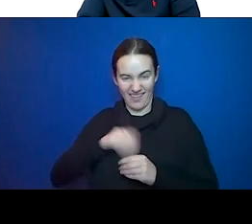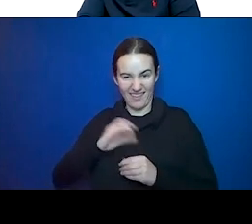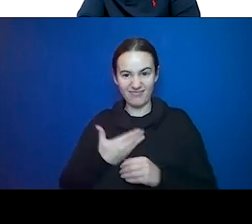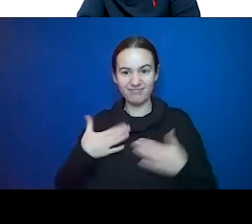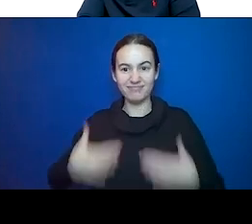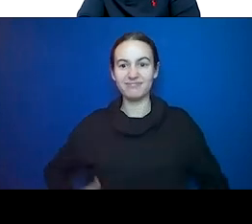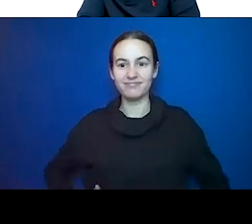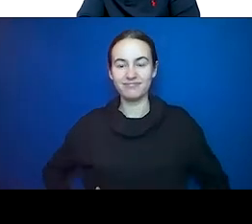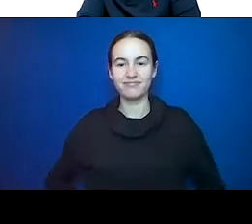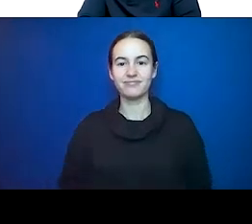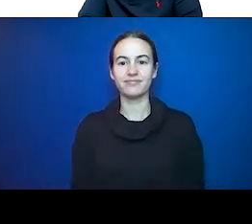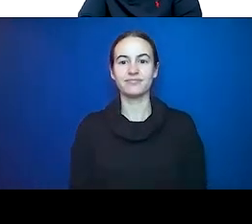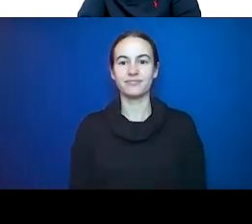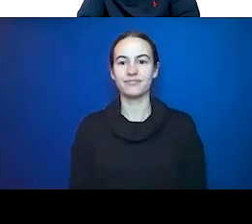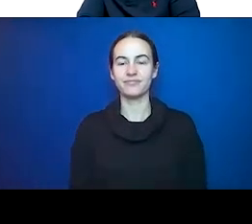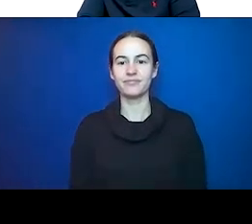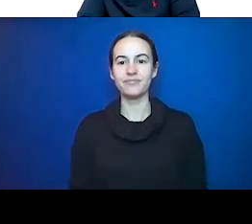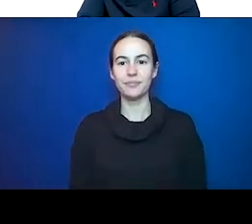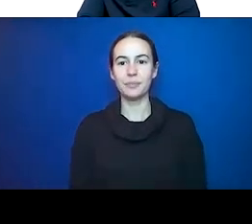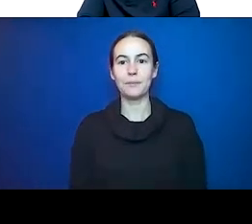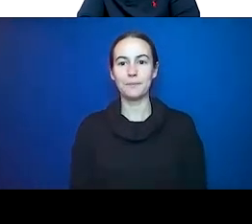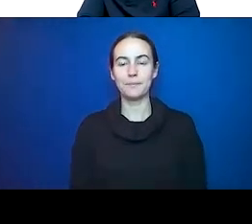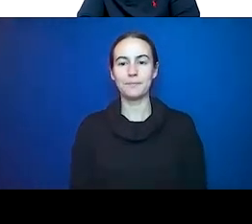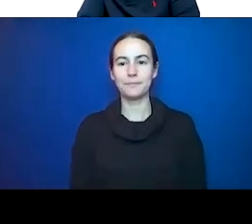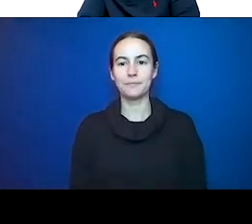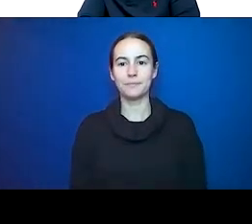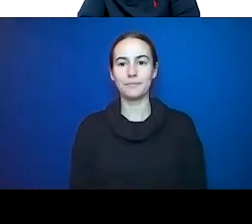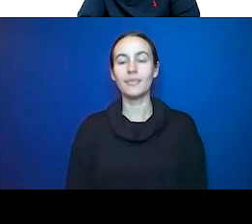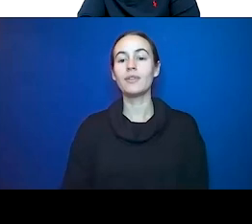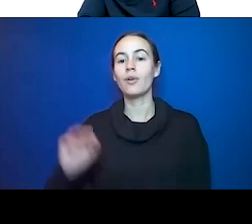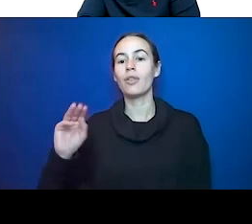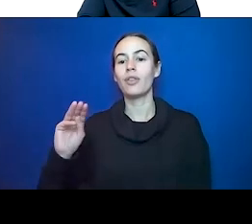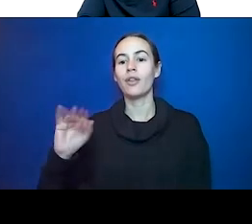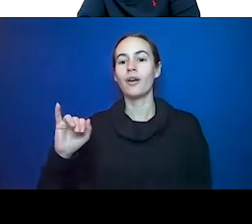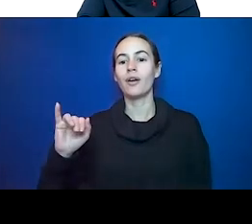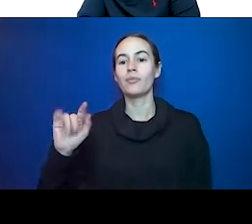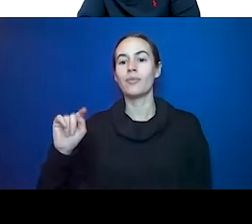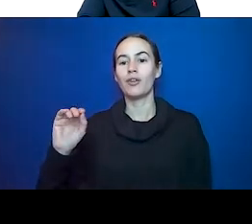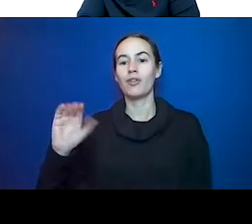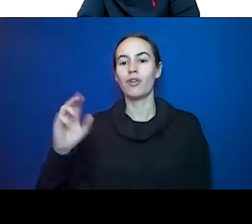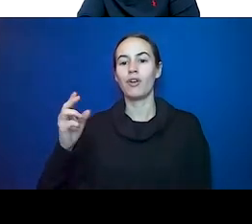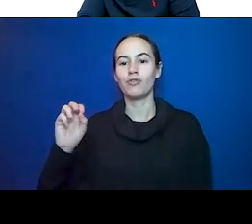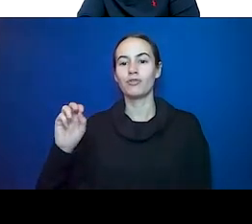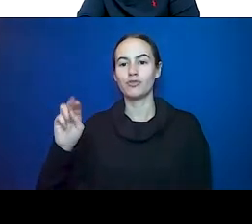the power houses of our cells which are called mitochondria, generate these things called free radicals. We have ways to